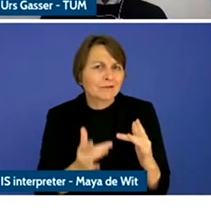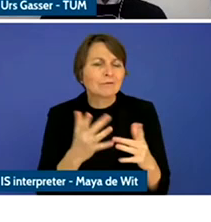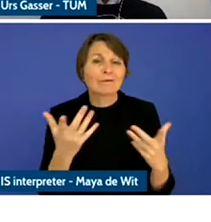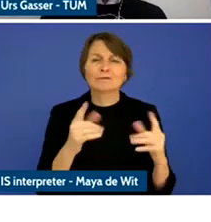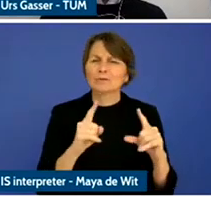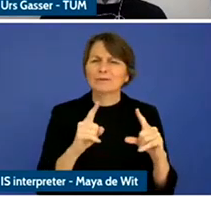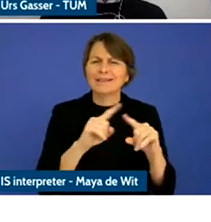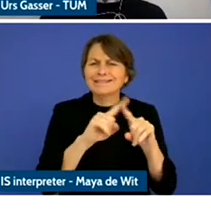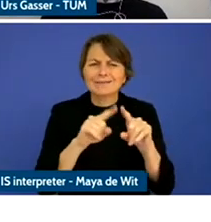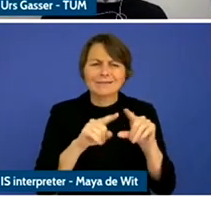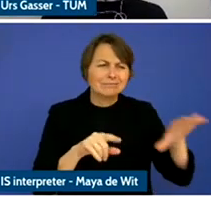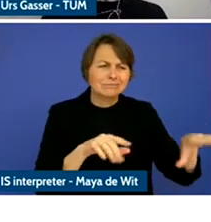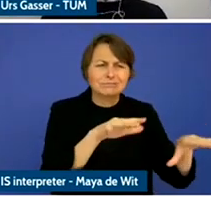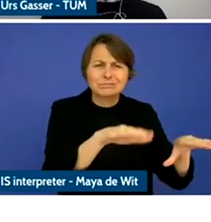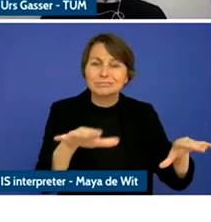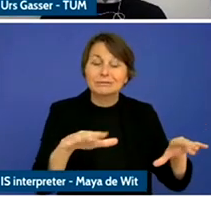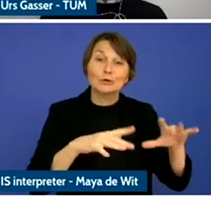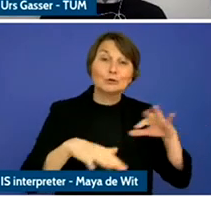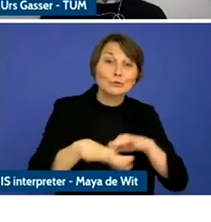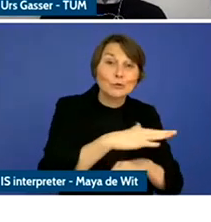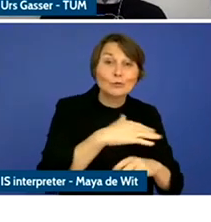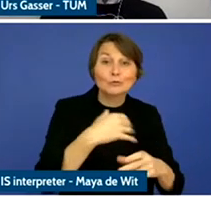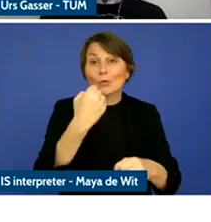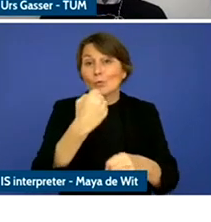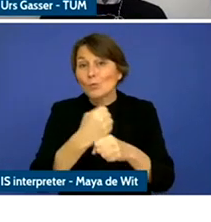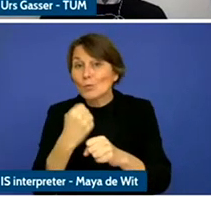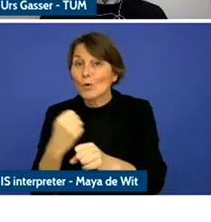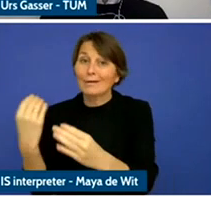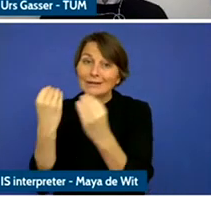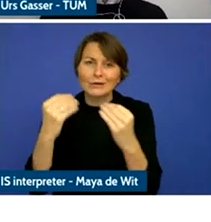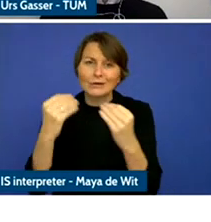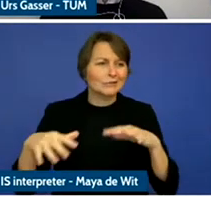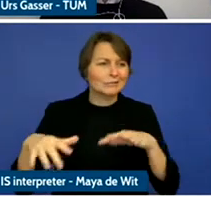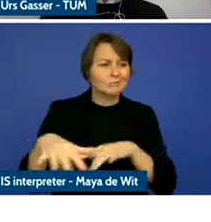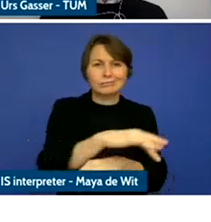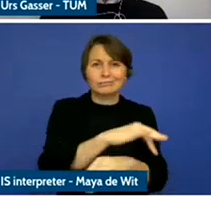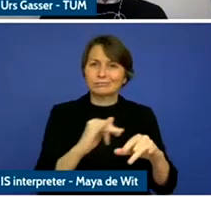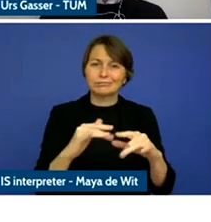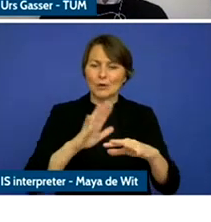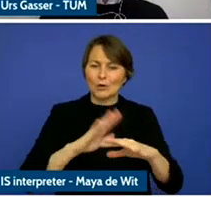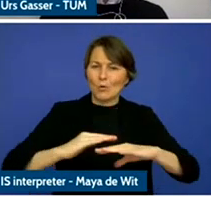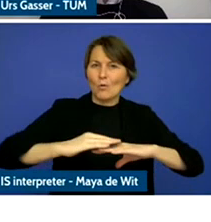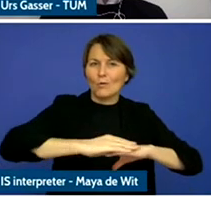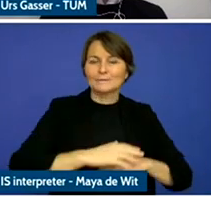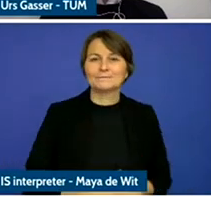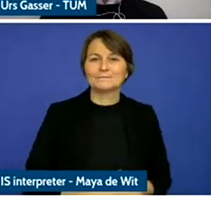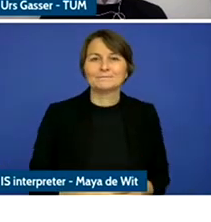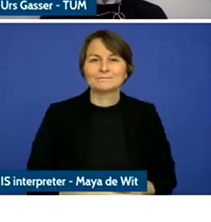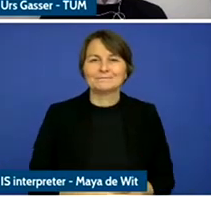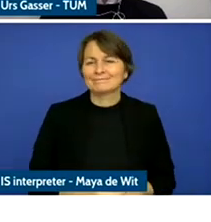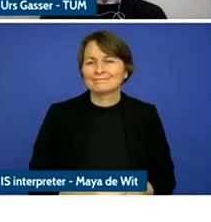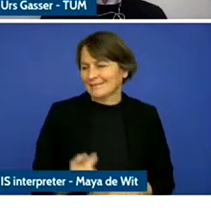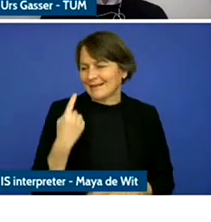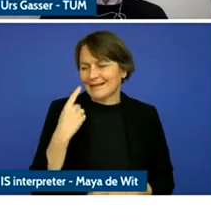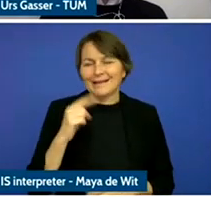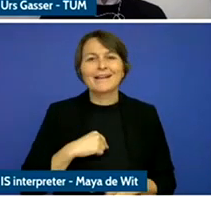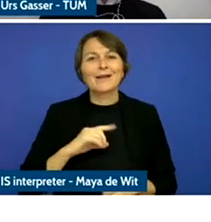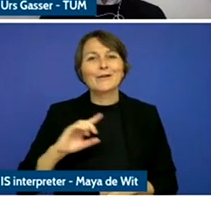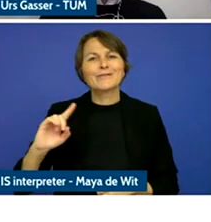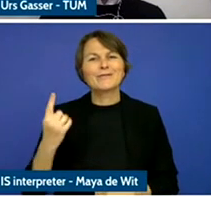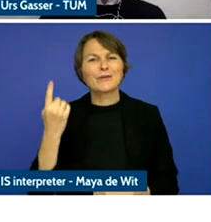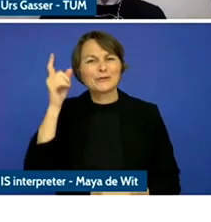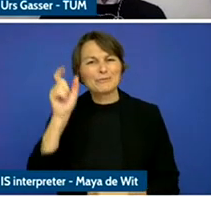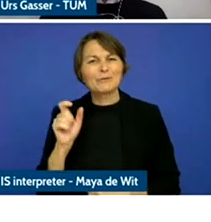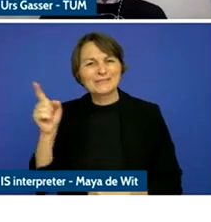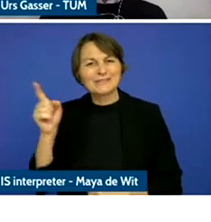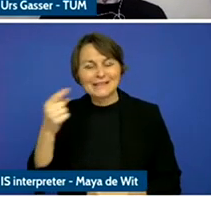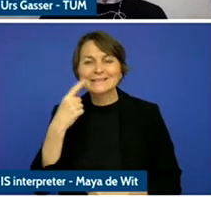And as we heard in the introduction, that also means that the languages are boring